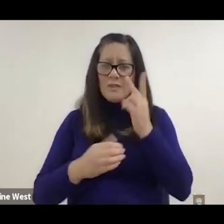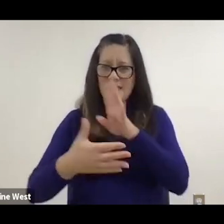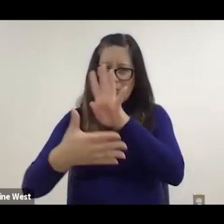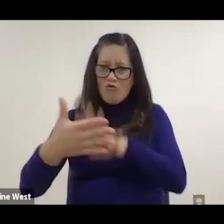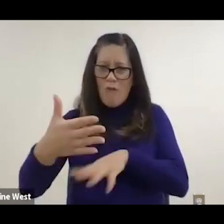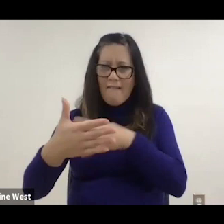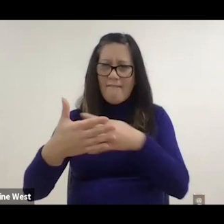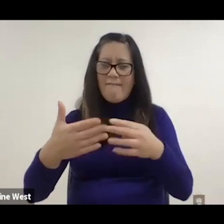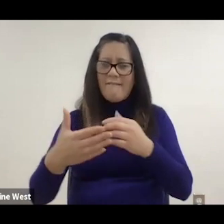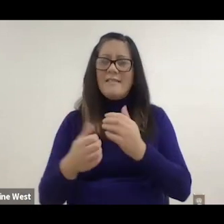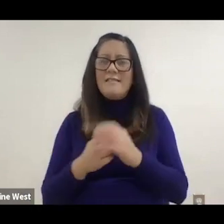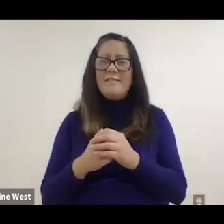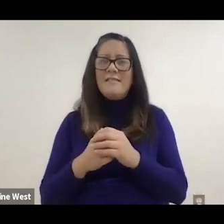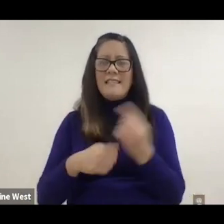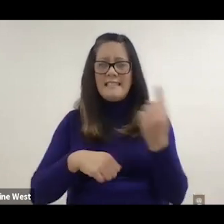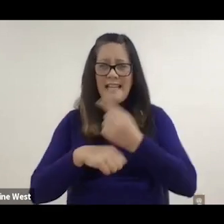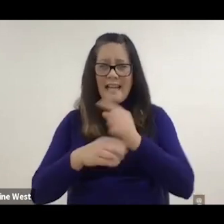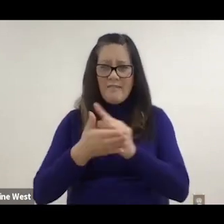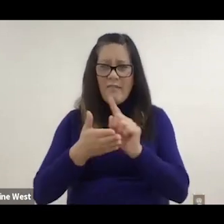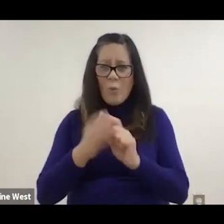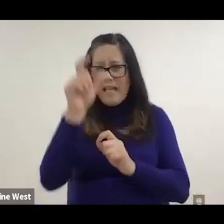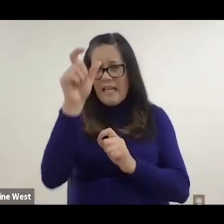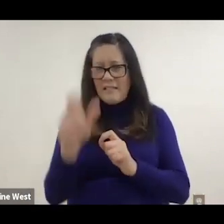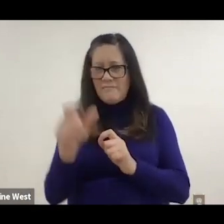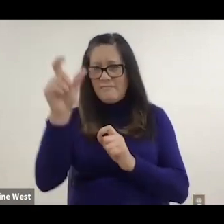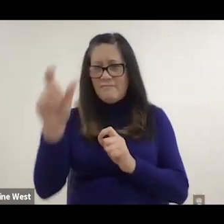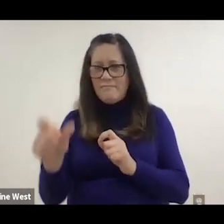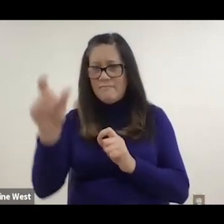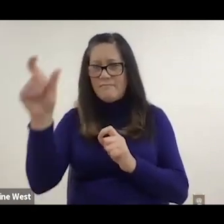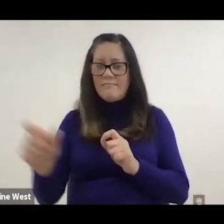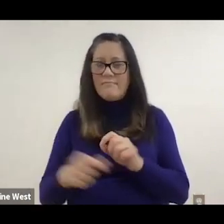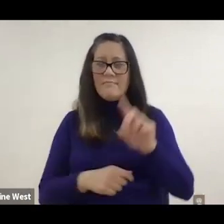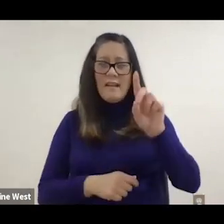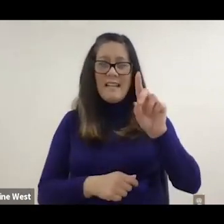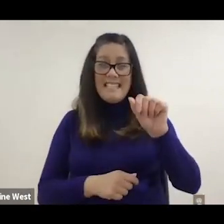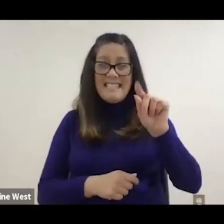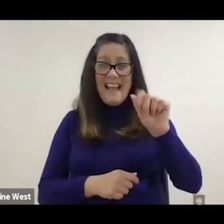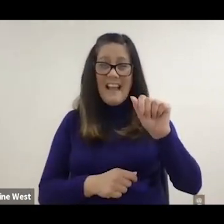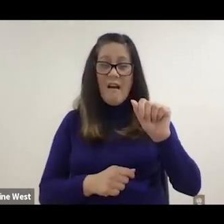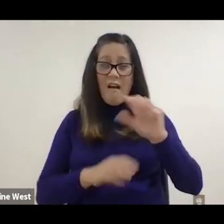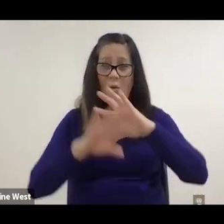of the day of the week and this is the accumulation of data from about 60 People